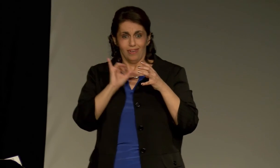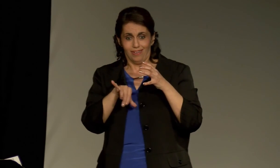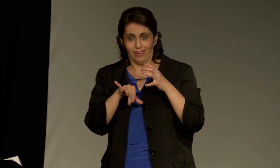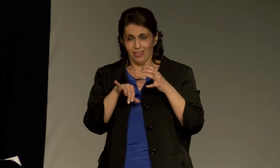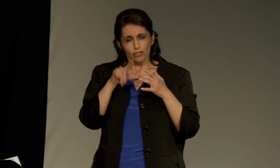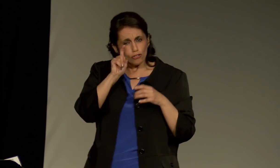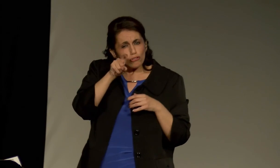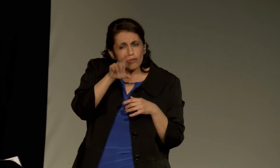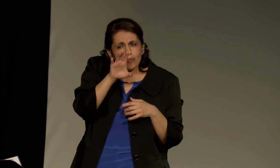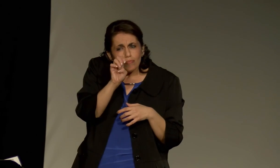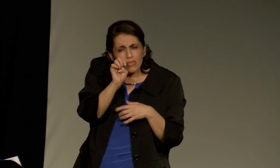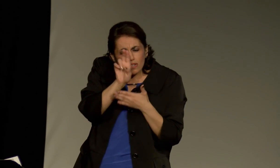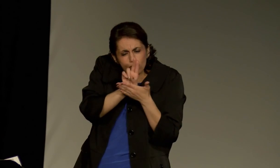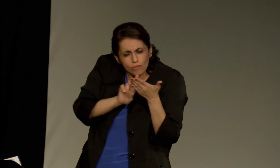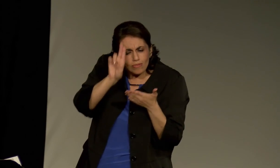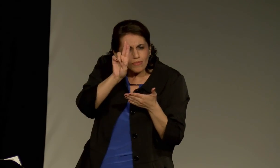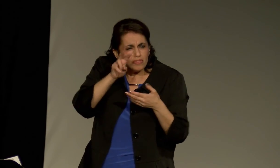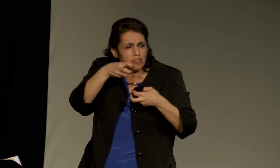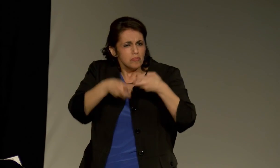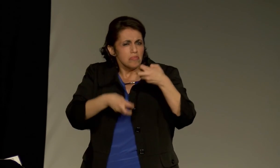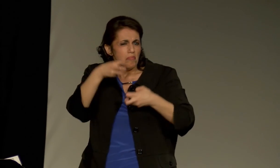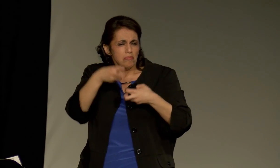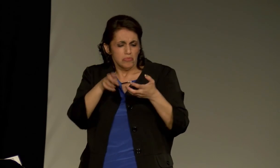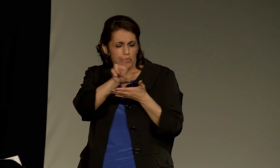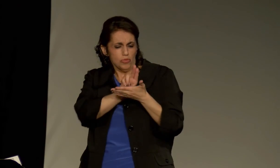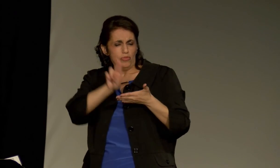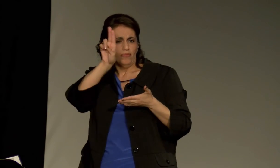That seed had been planted.